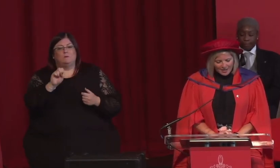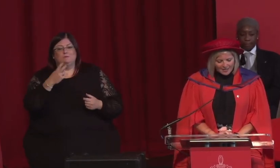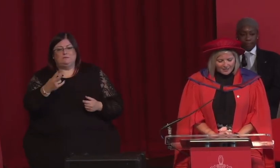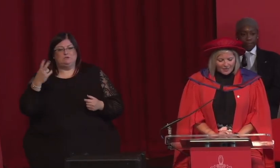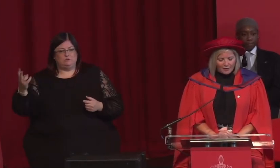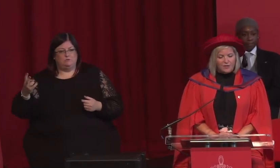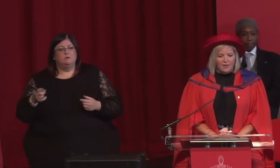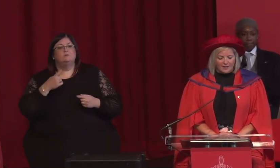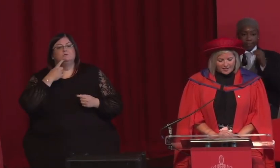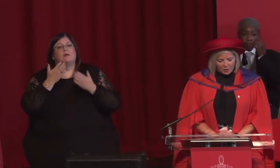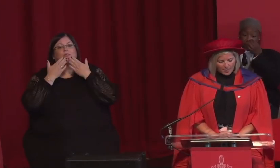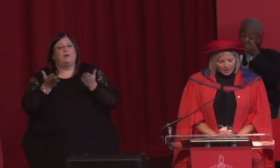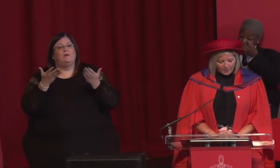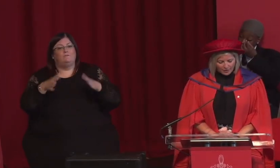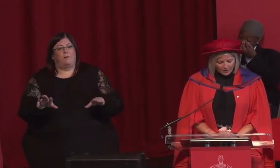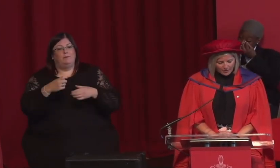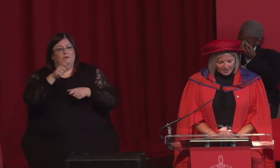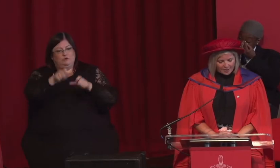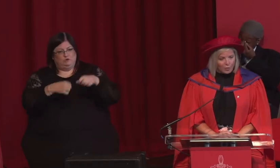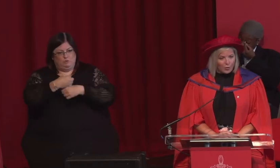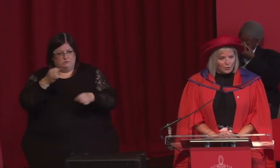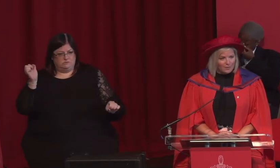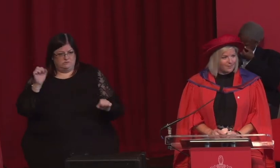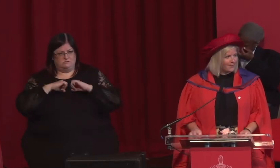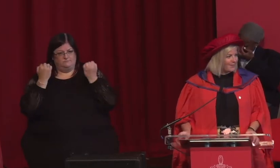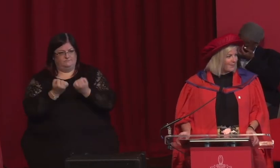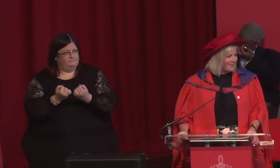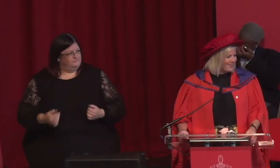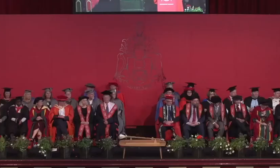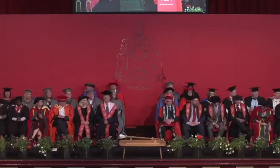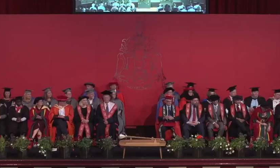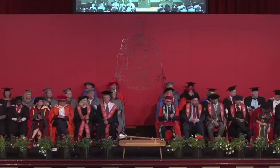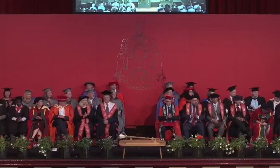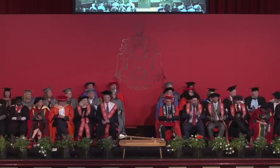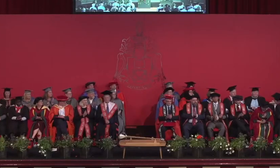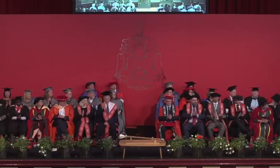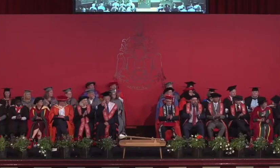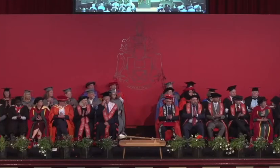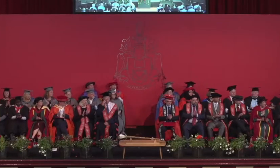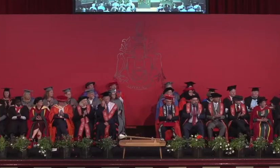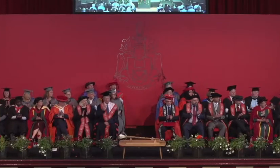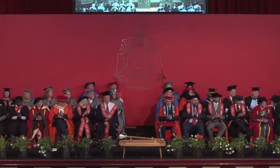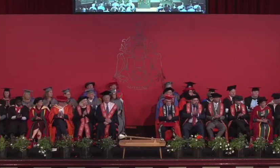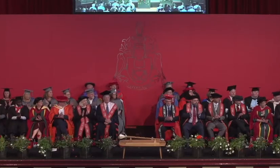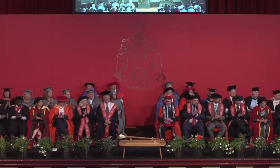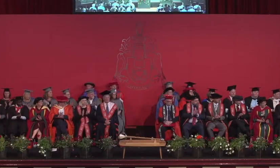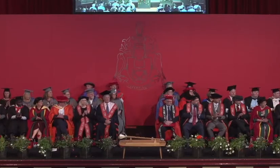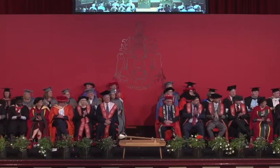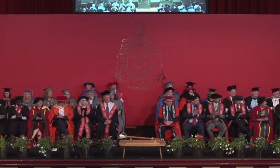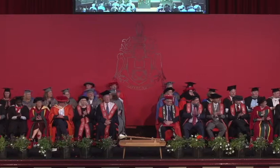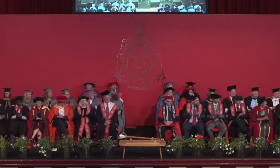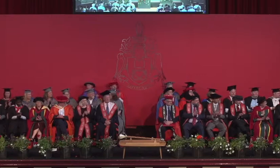to give a vote of thanks on behalf of the graduating cohort.